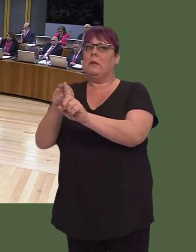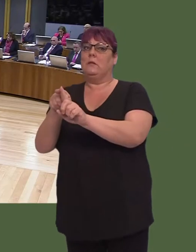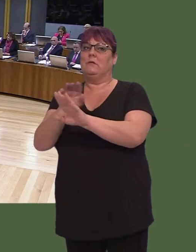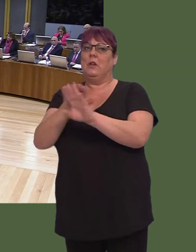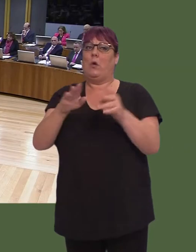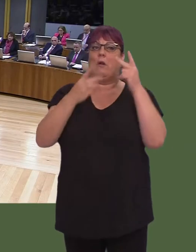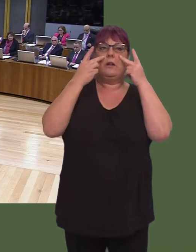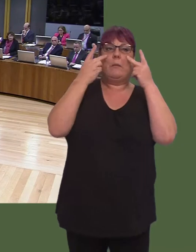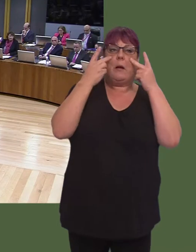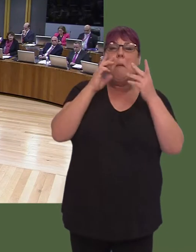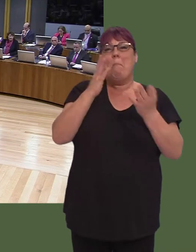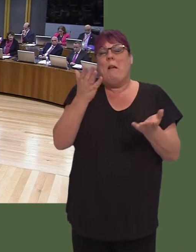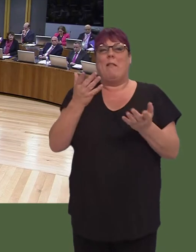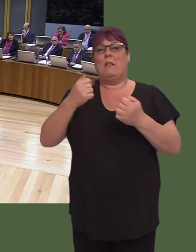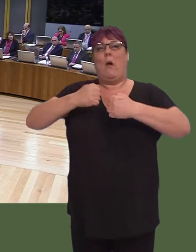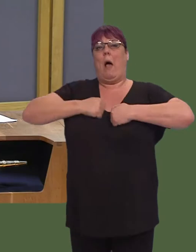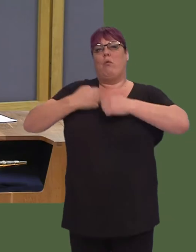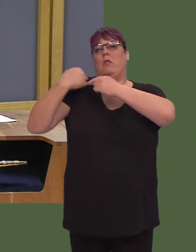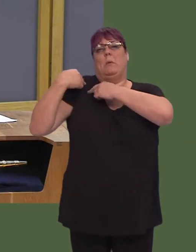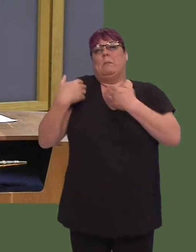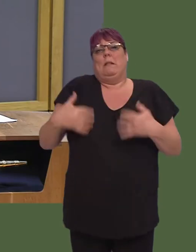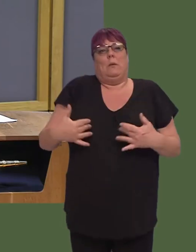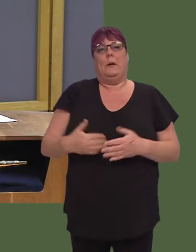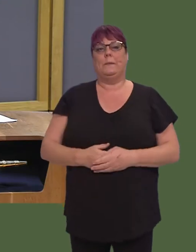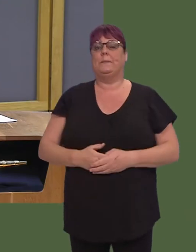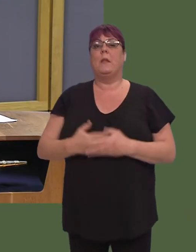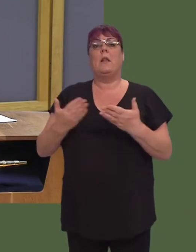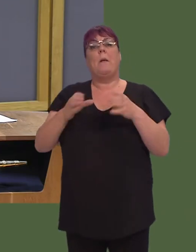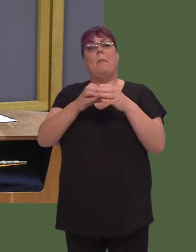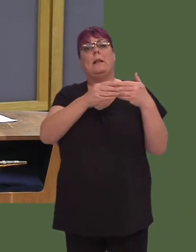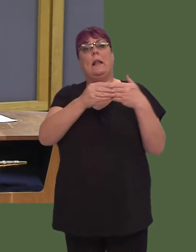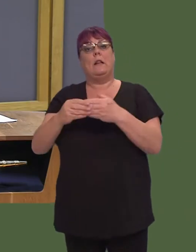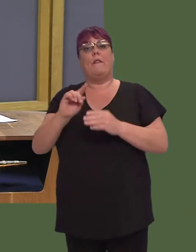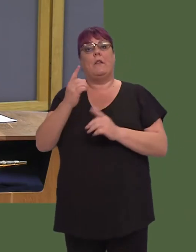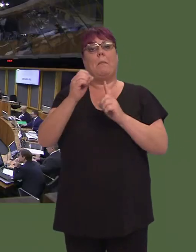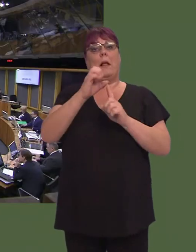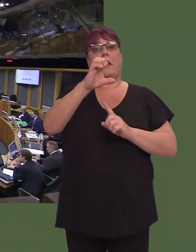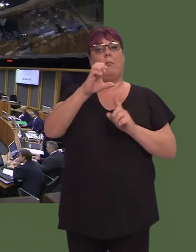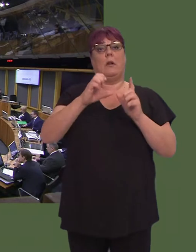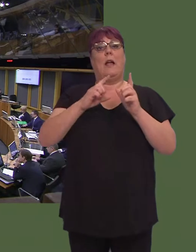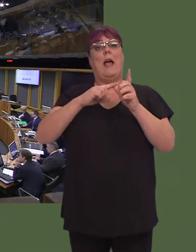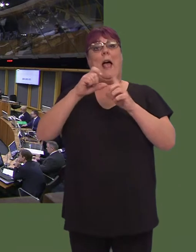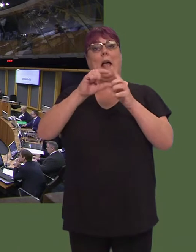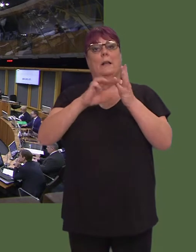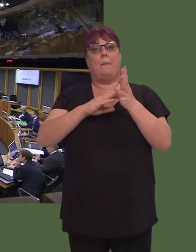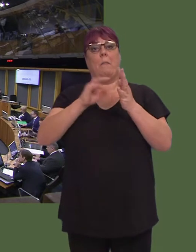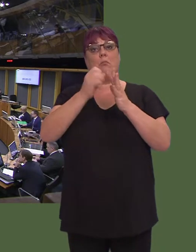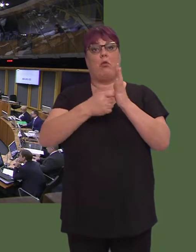Y Llywydd / The Llywydd: Cwestiynau nawr gan arweinwyr y pleidiau. Arweinydd Plaid Cymru, Adam Price. Adam Price AM: Diolch yn fawr, Llywydd.